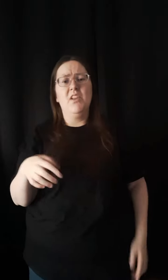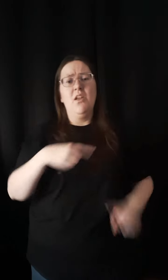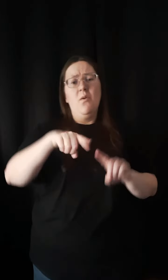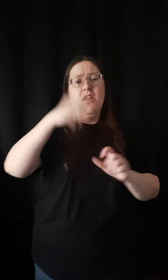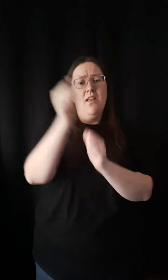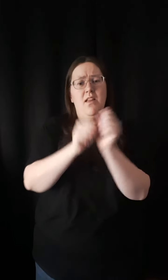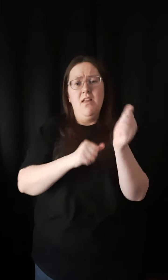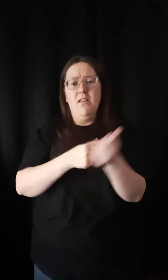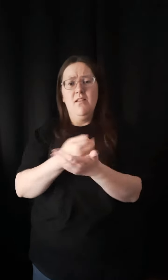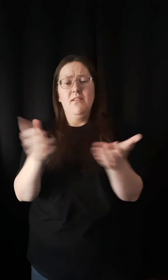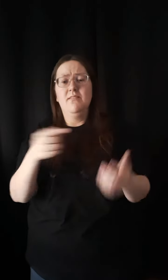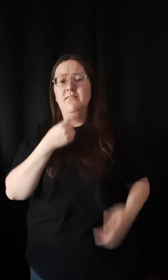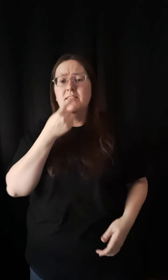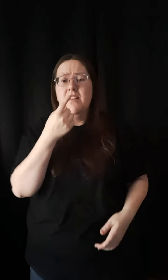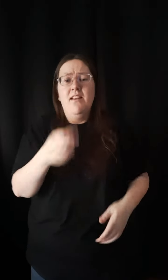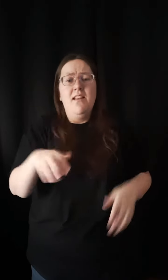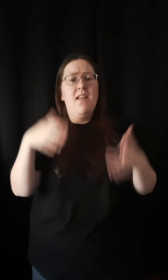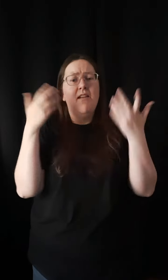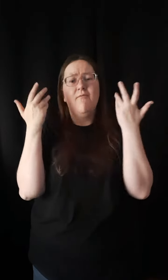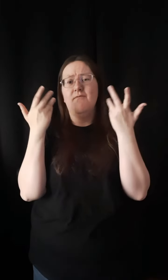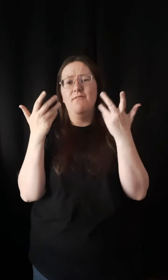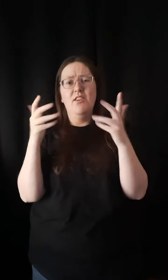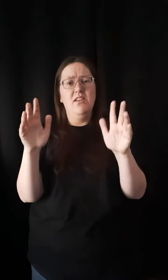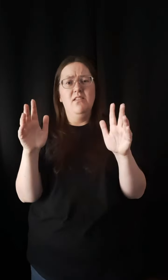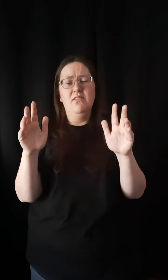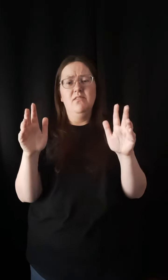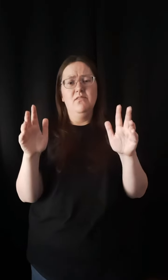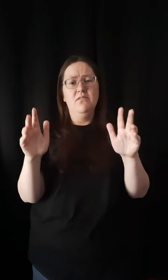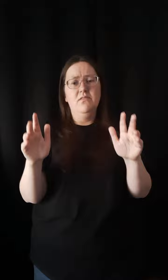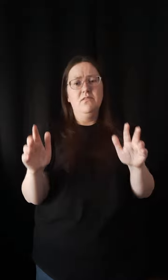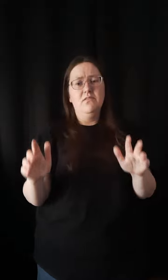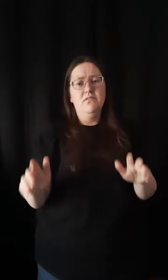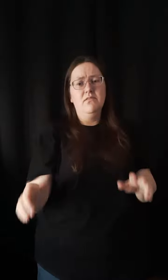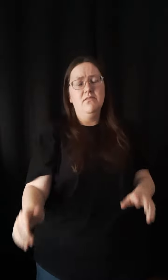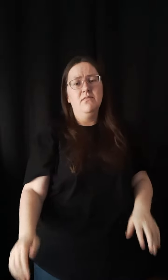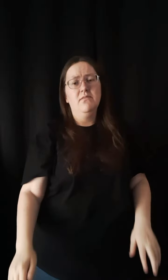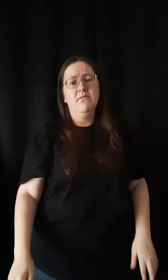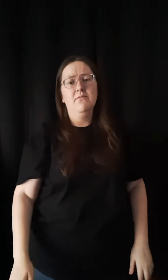When it's all been said and done